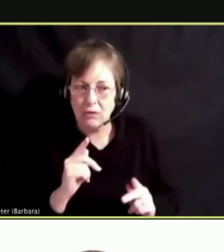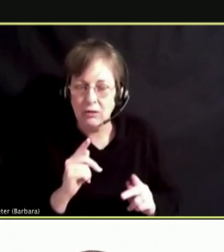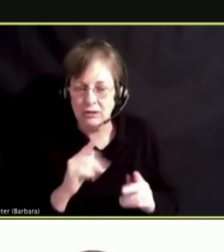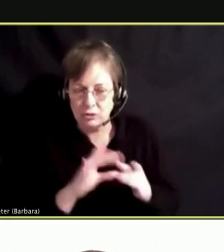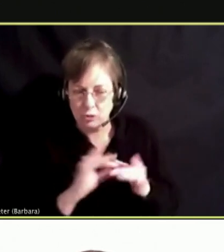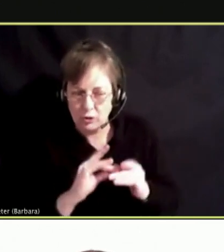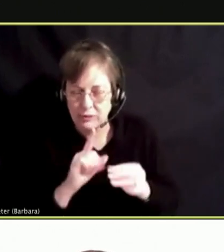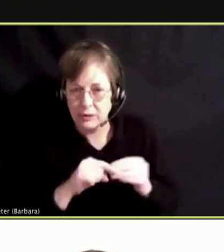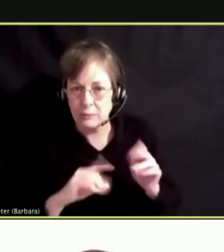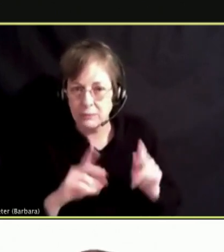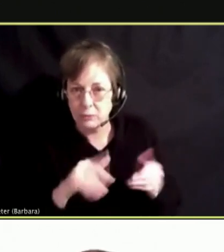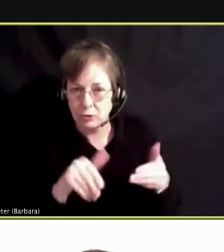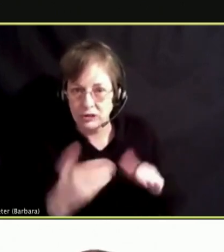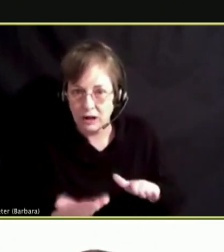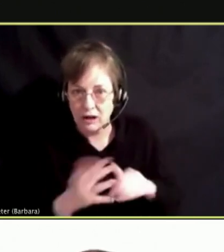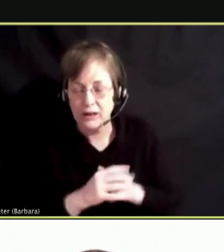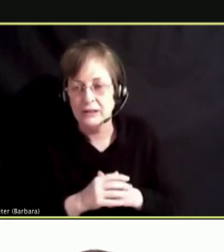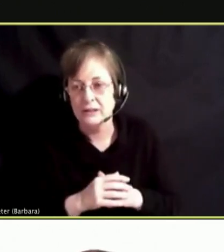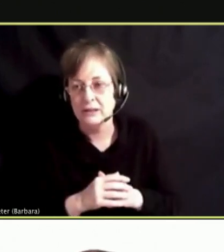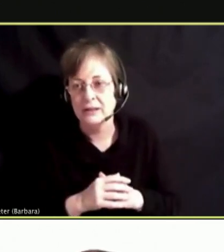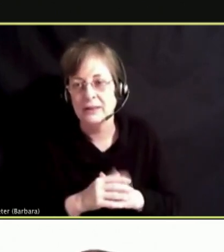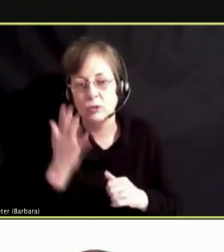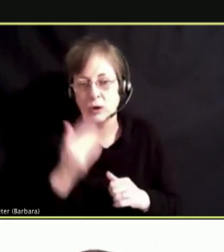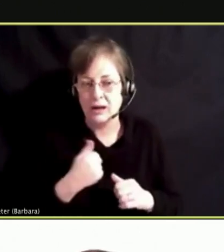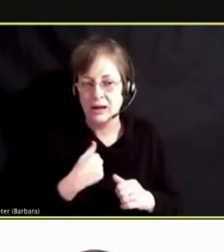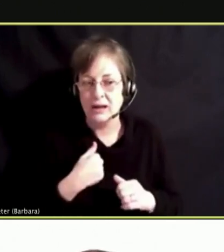THAT IS WHAT I MEAN BY COMMUNITY.